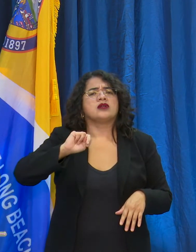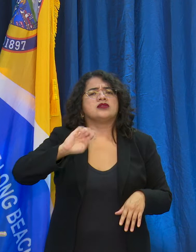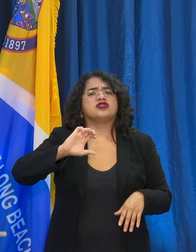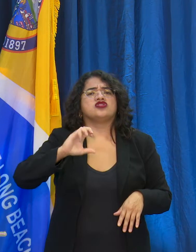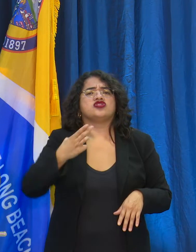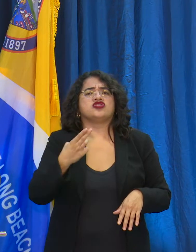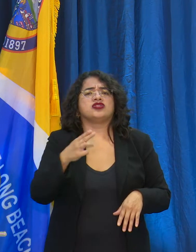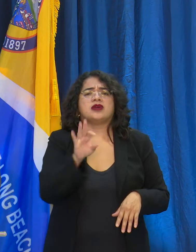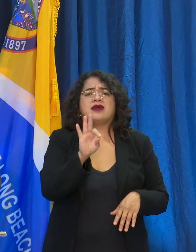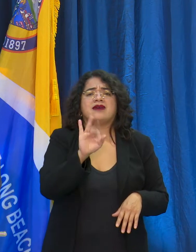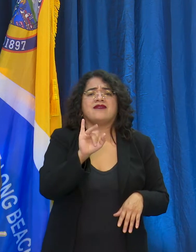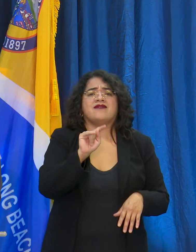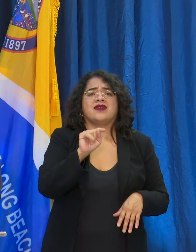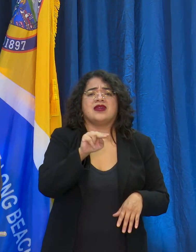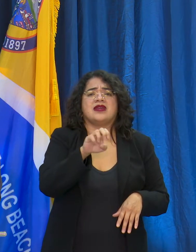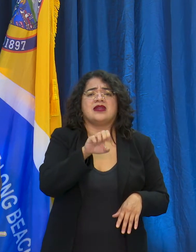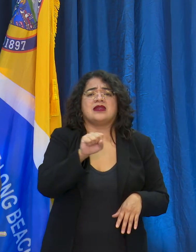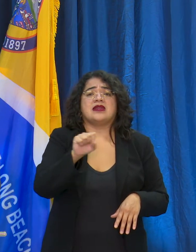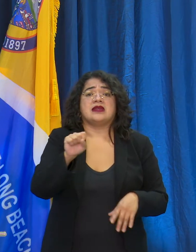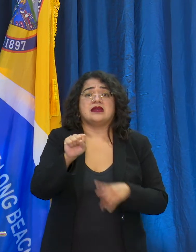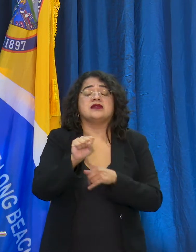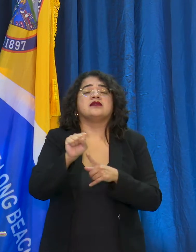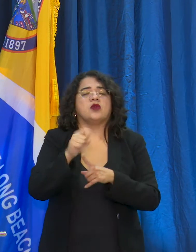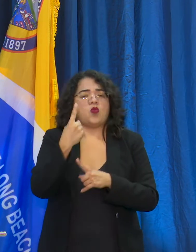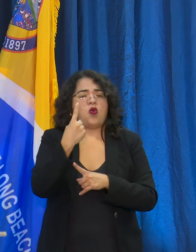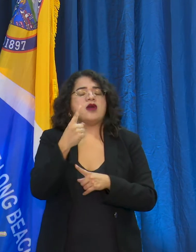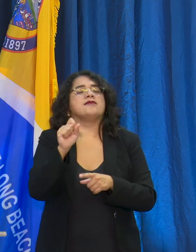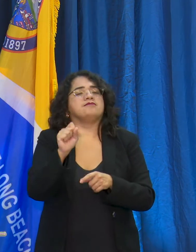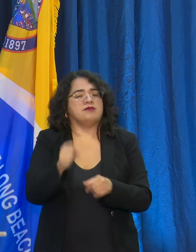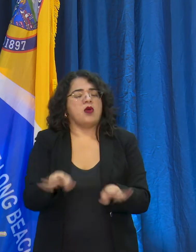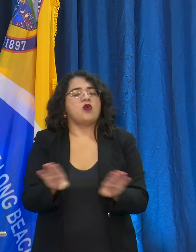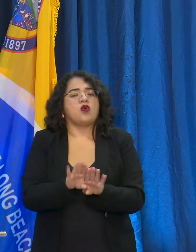closed for the protection of the public.